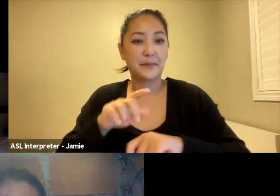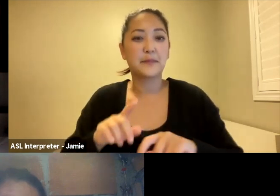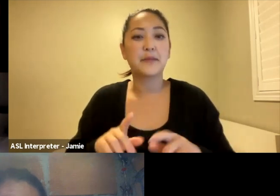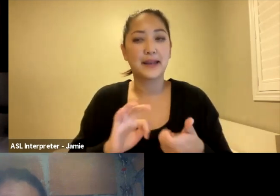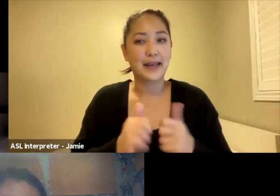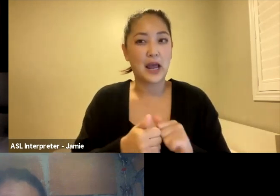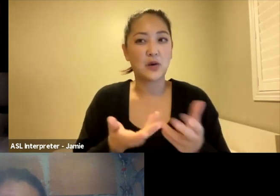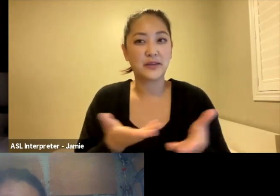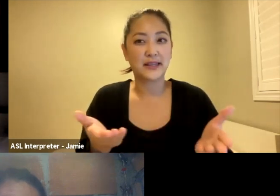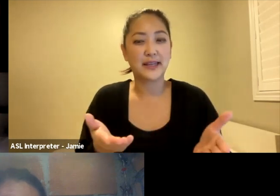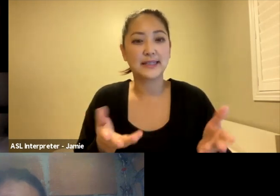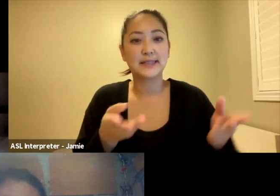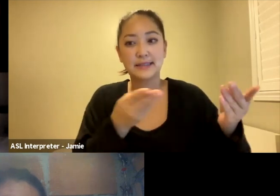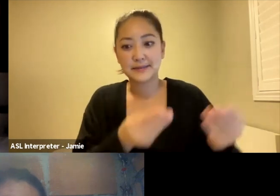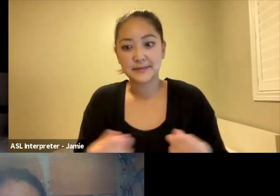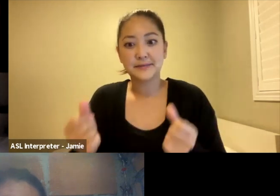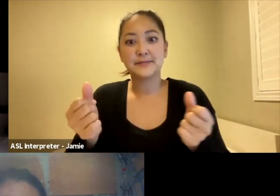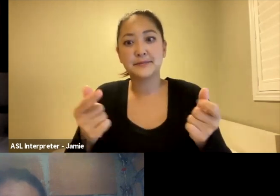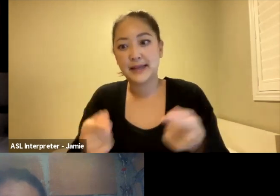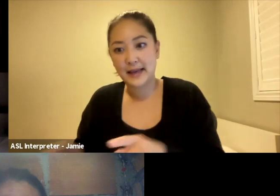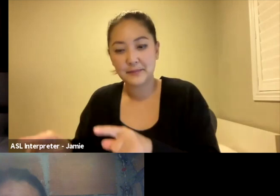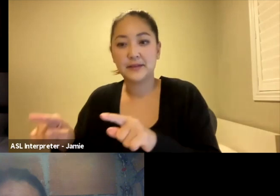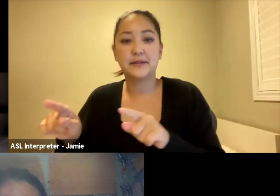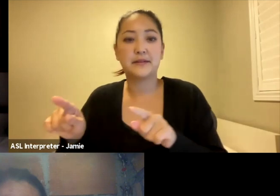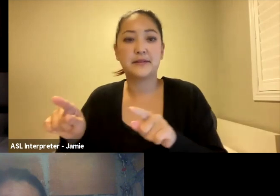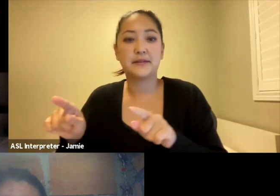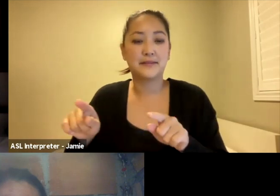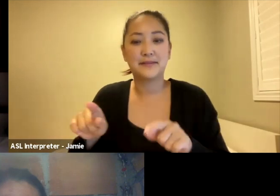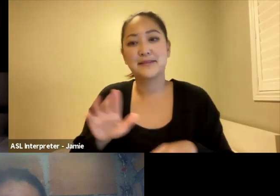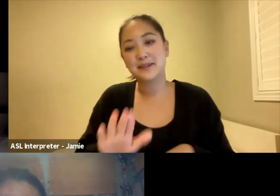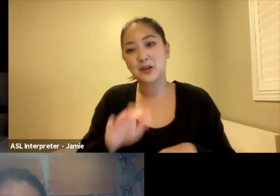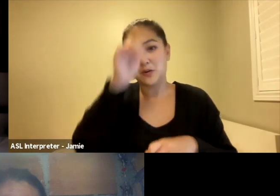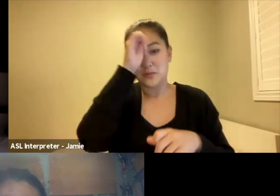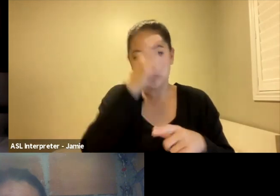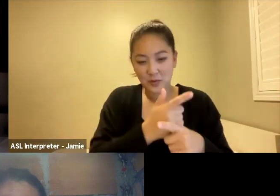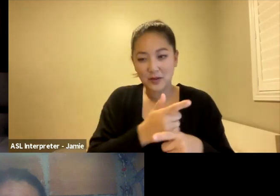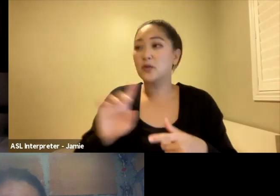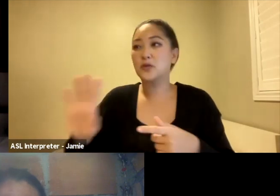in terms of your friend's brother-in-law, Pedro,